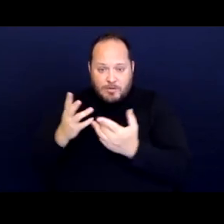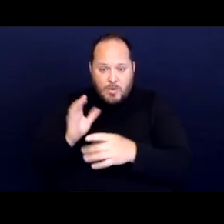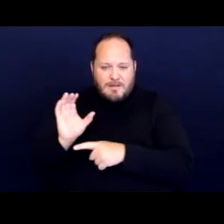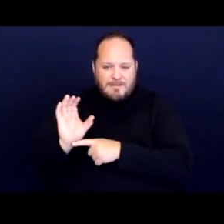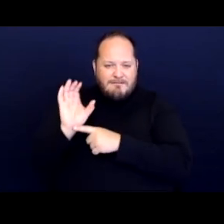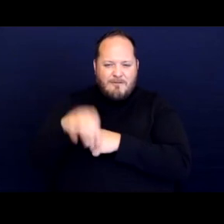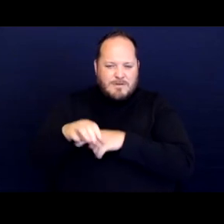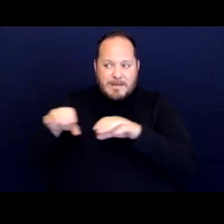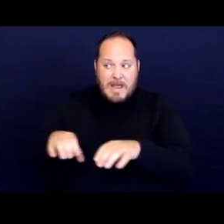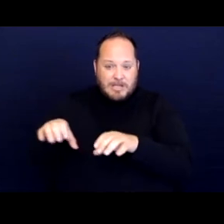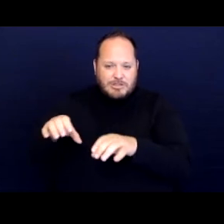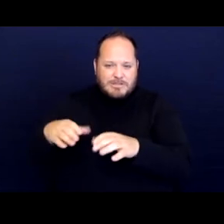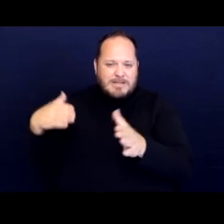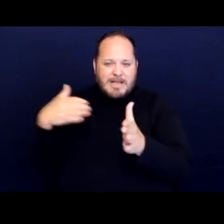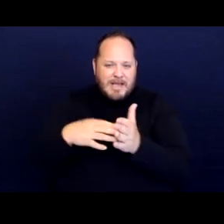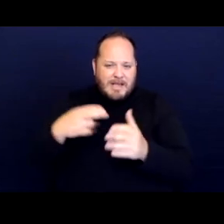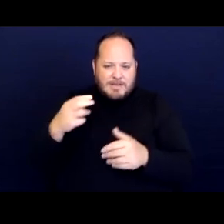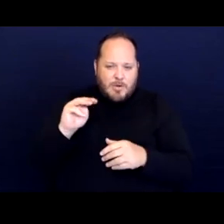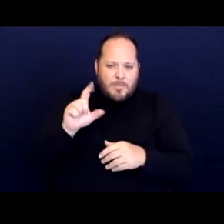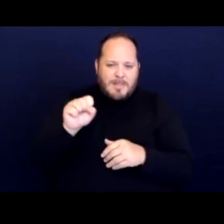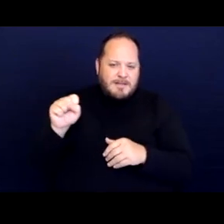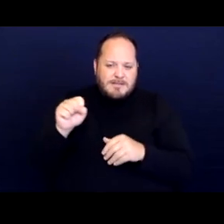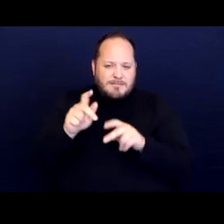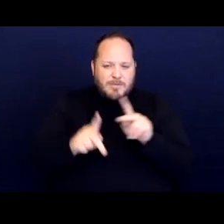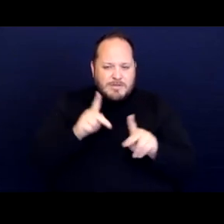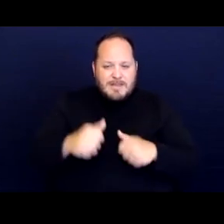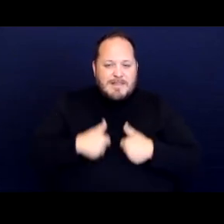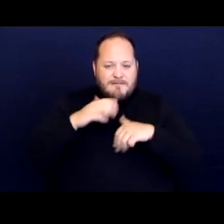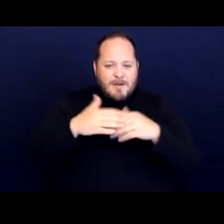against homeless persons living on public property